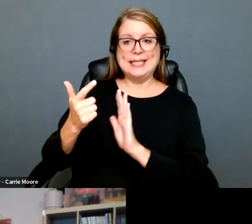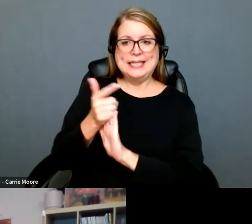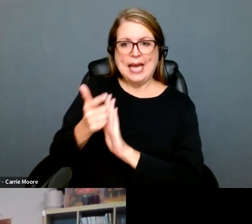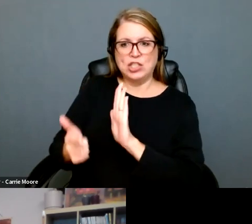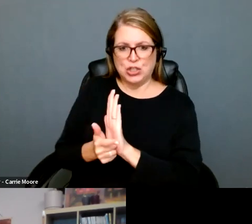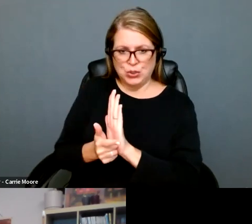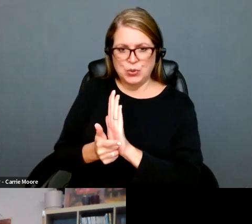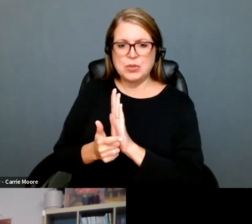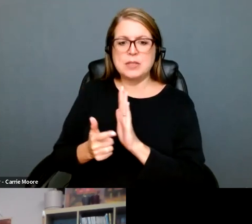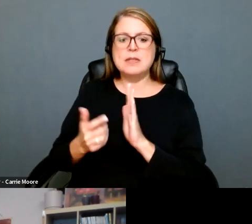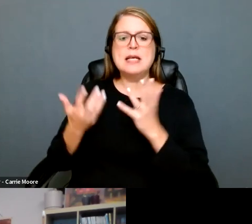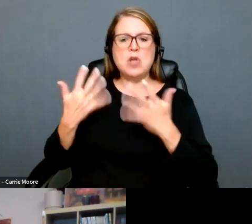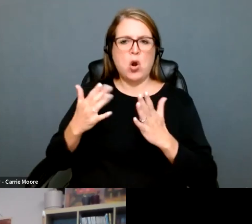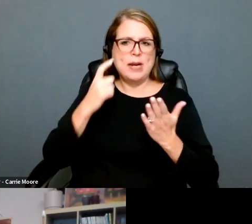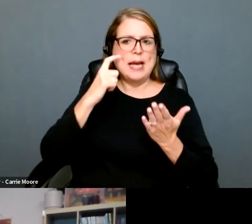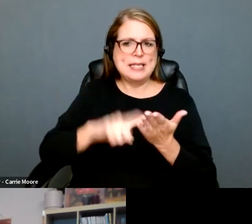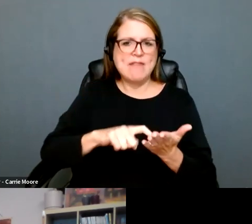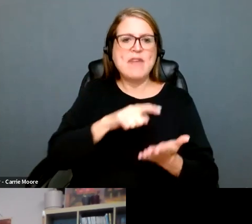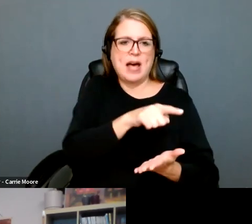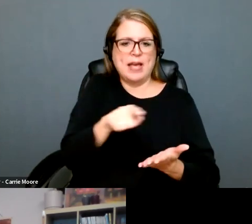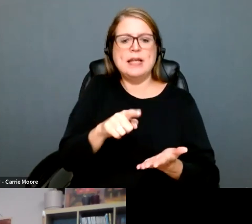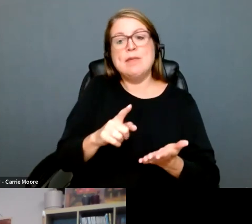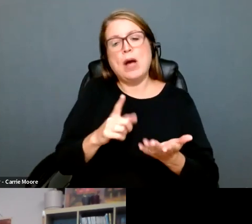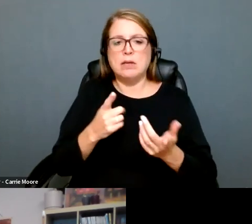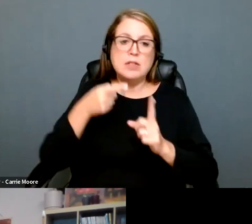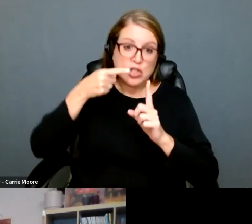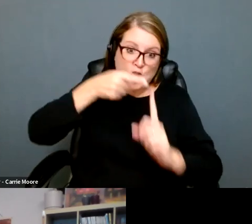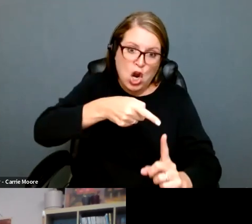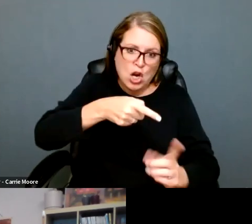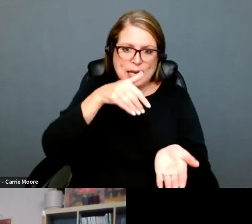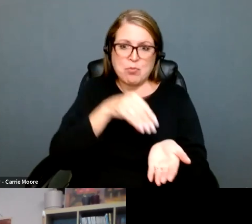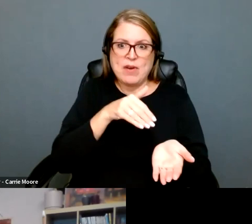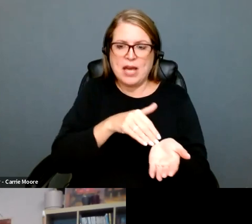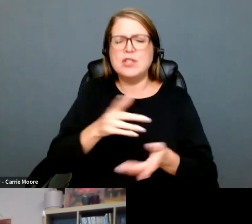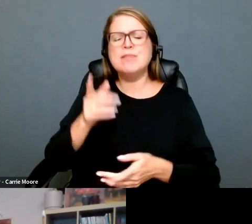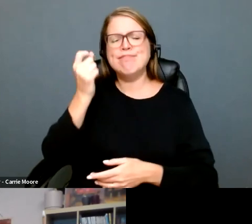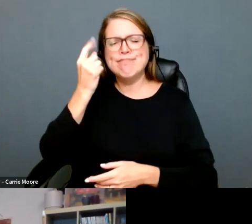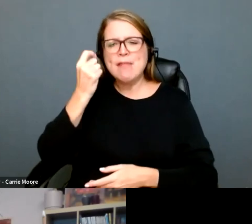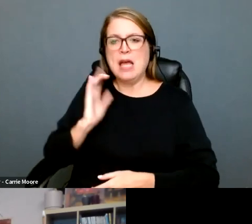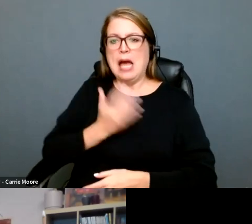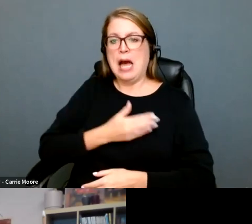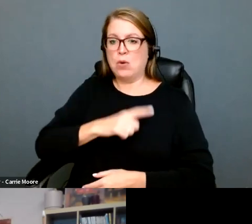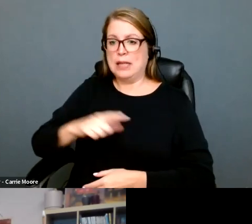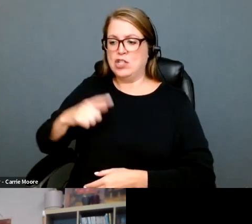absolutely. So our statutes identify providers as the targets because we want -- our legislature has